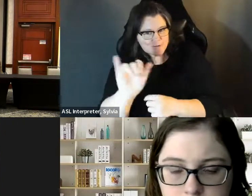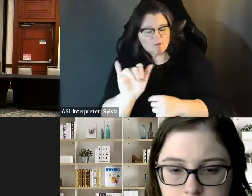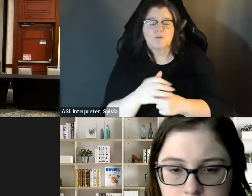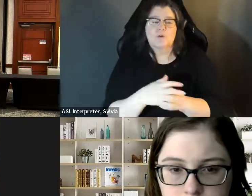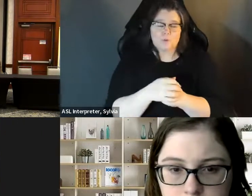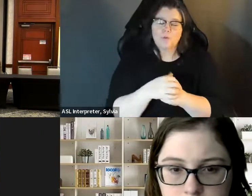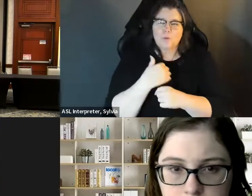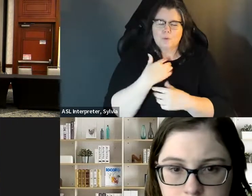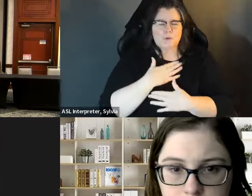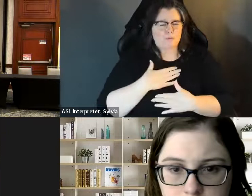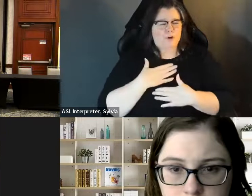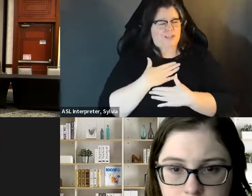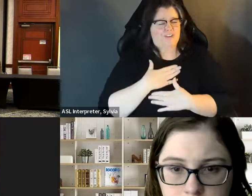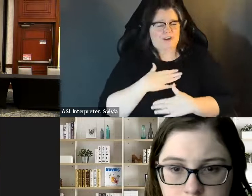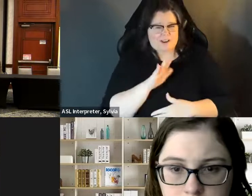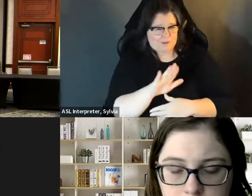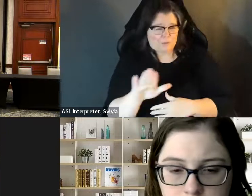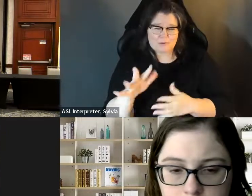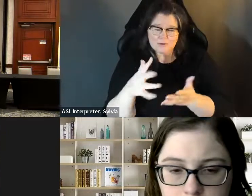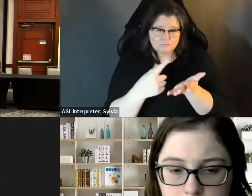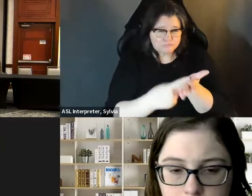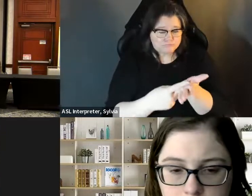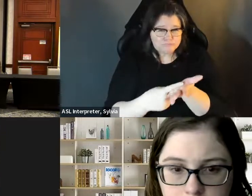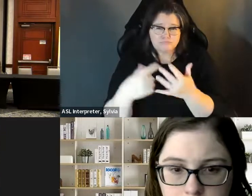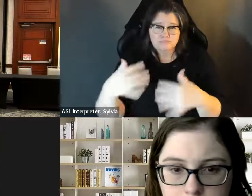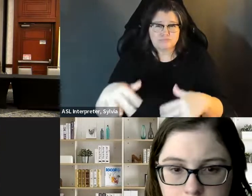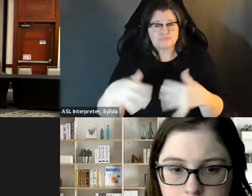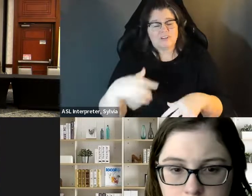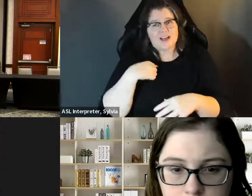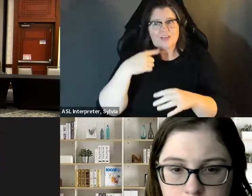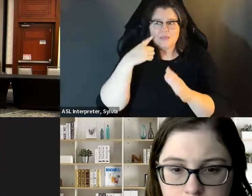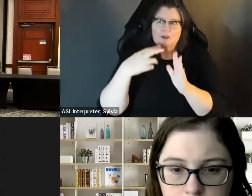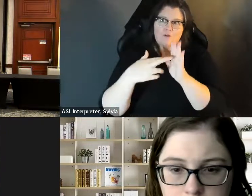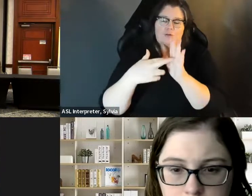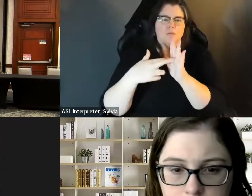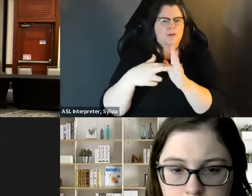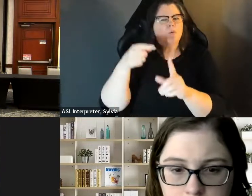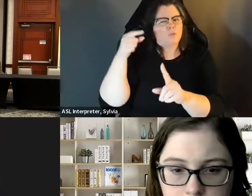yeah, Thank you, Danielle. Thank you so much. And thanks to our panelists, I I really appreciated this discussion. thanks to our panelists. I really appreciated this I think representation, no surprise is the heart of the matter, and so other.